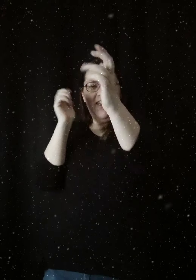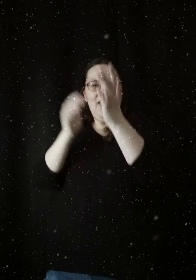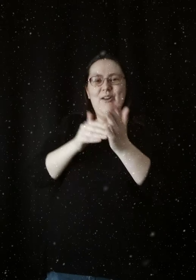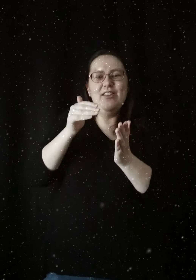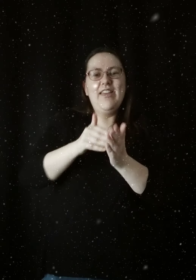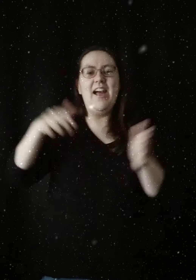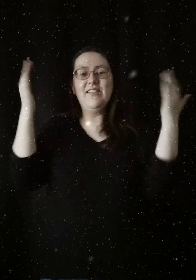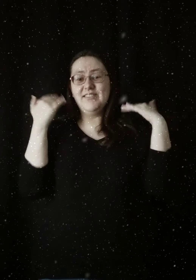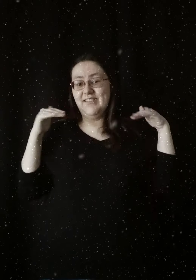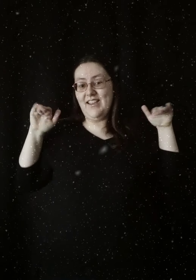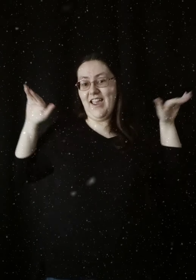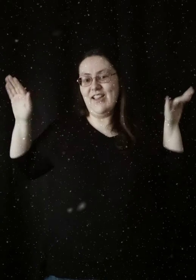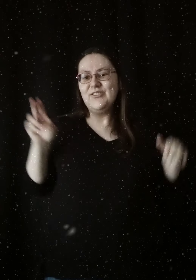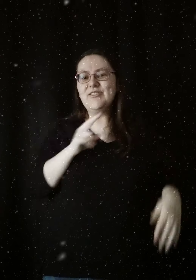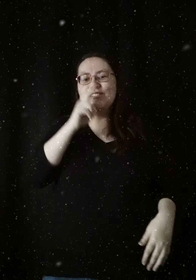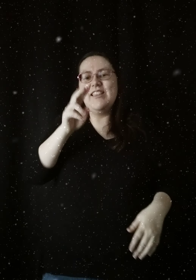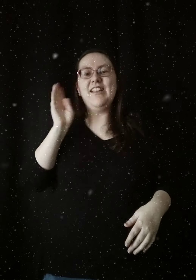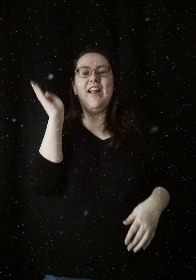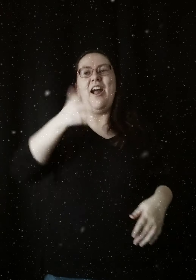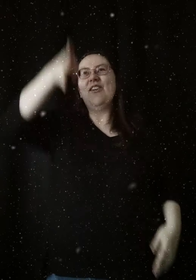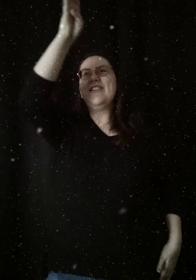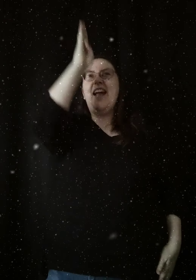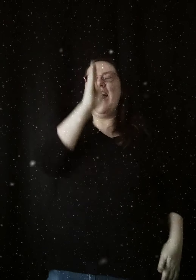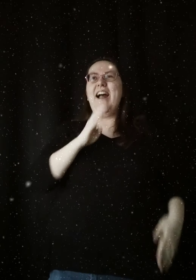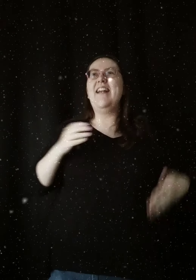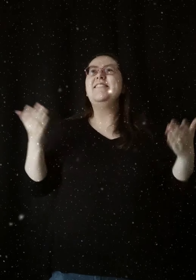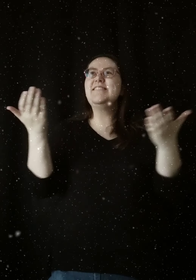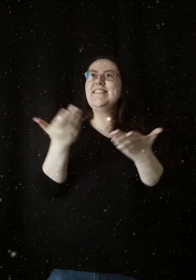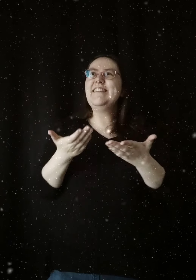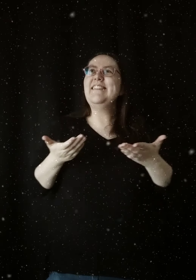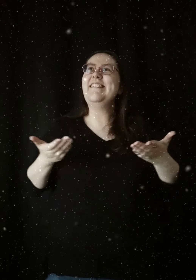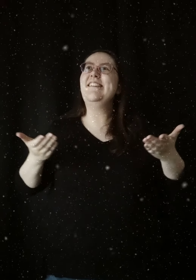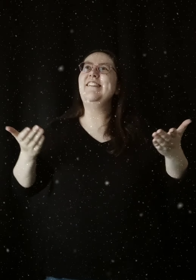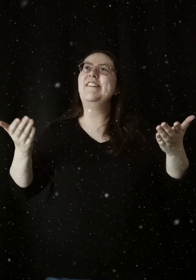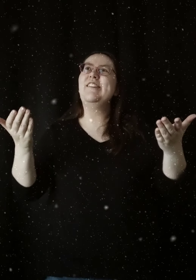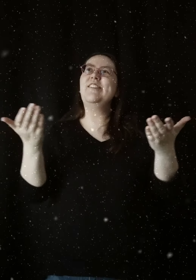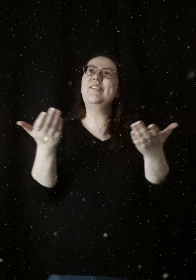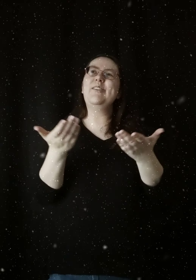Hear a thousand angels sing our God is here